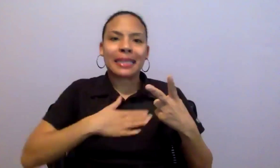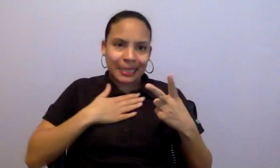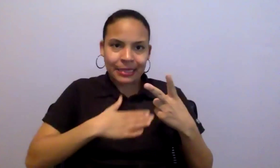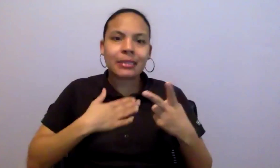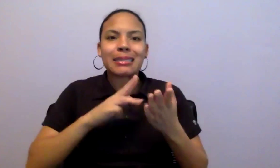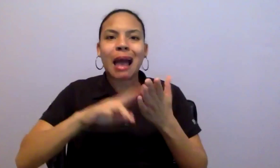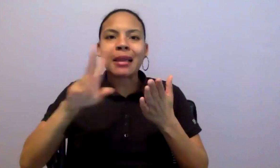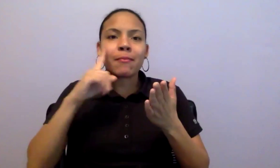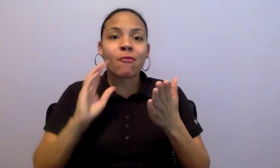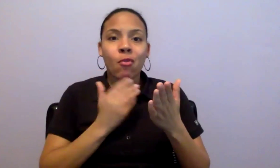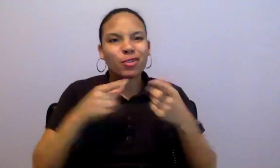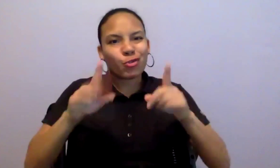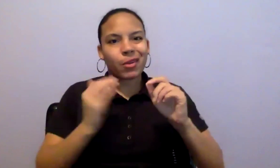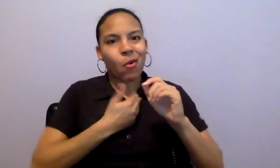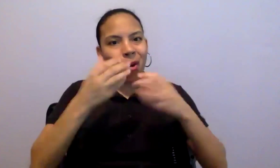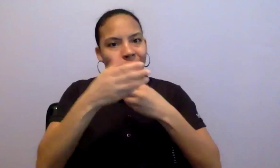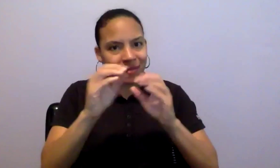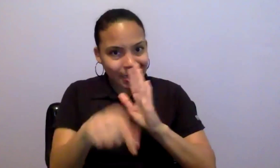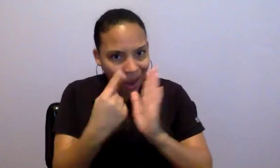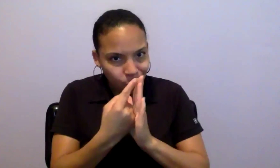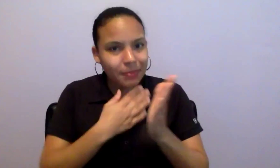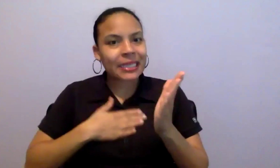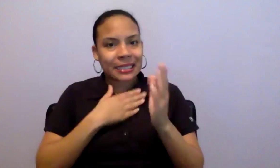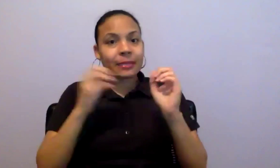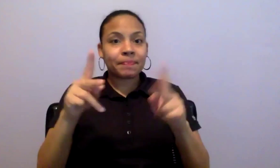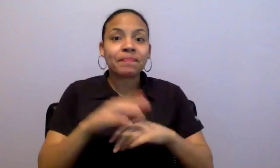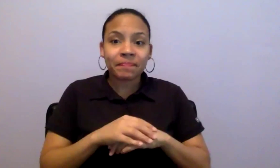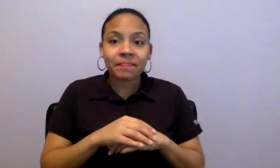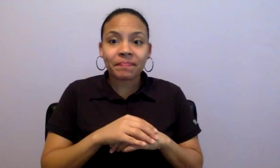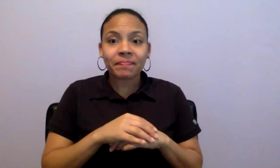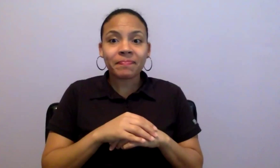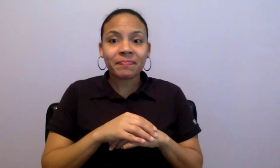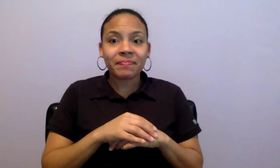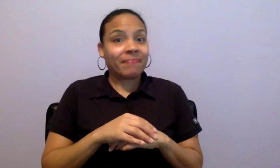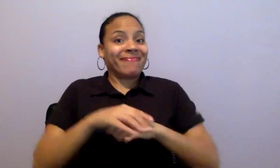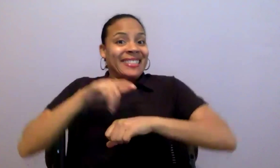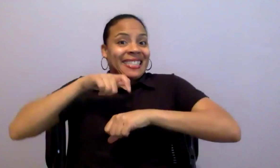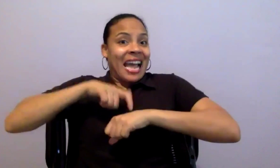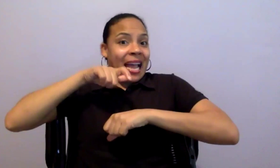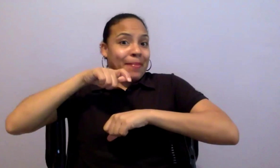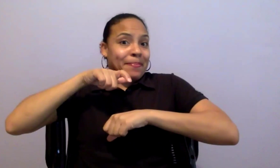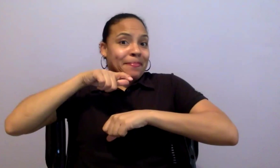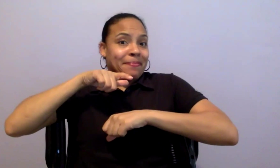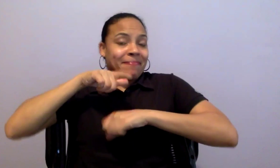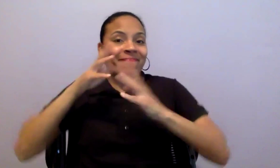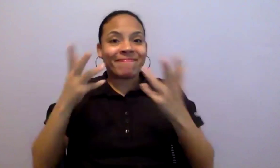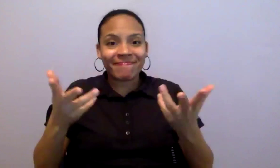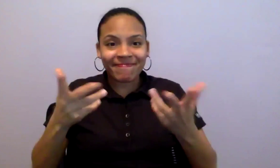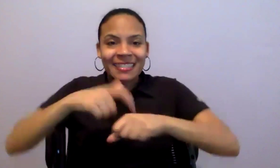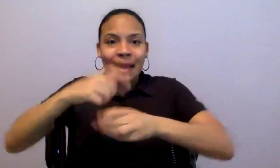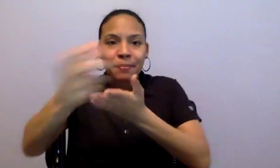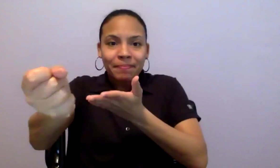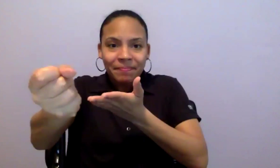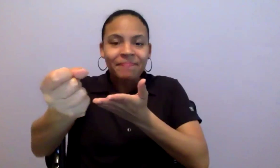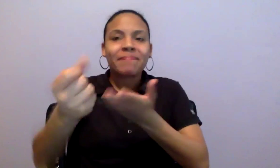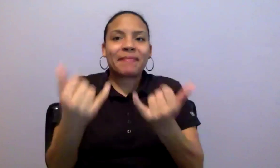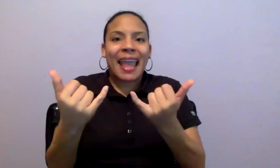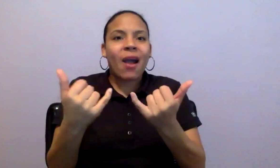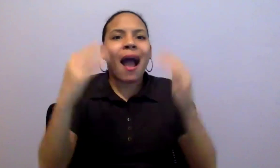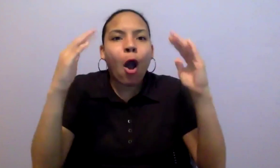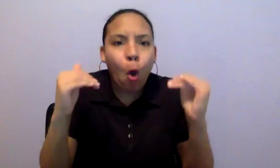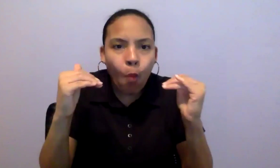And that brings us to time, folks. I hope that we got through most of your questions, at